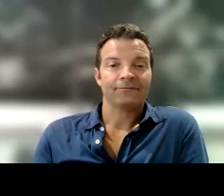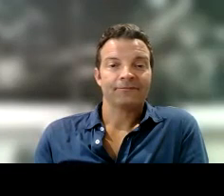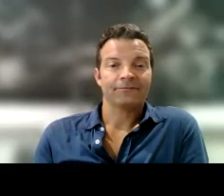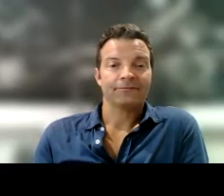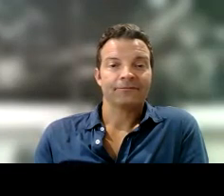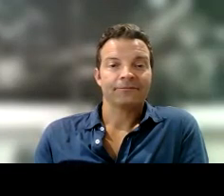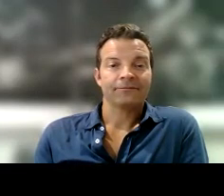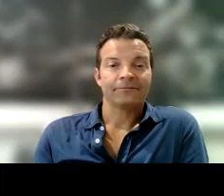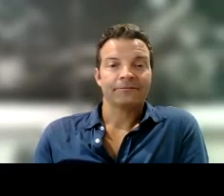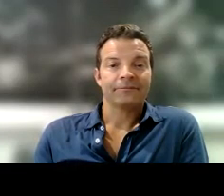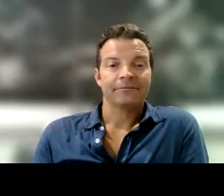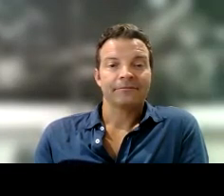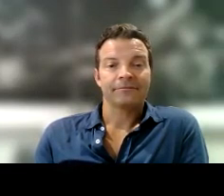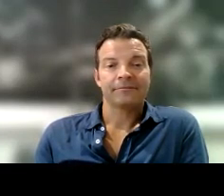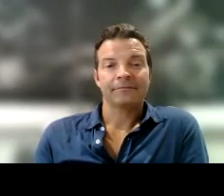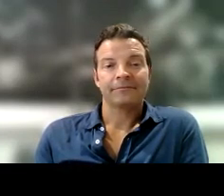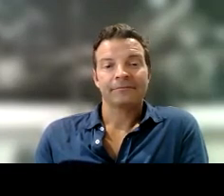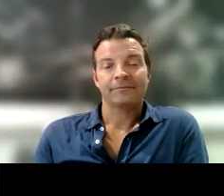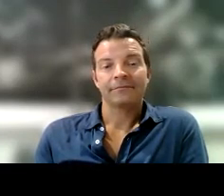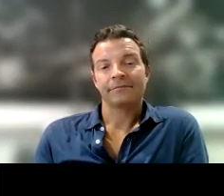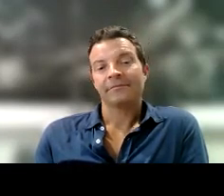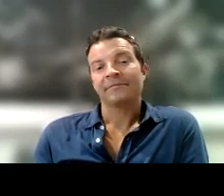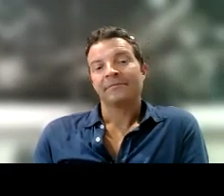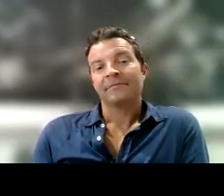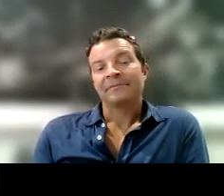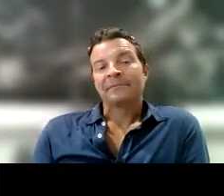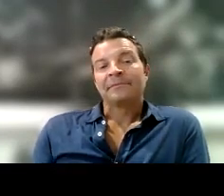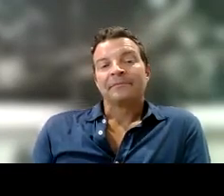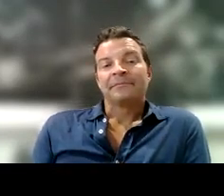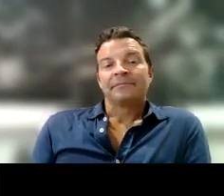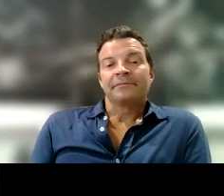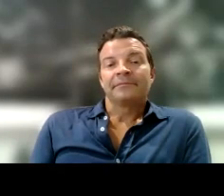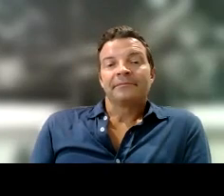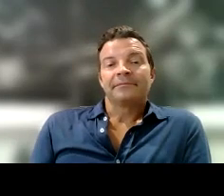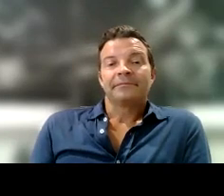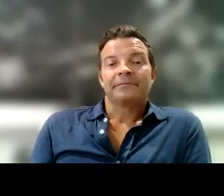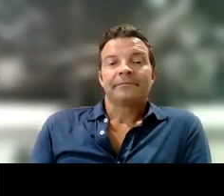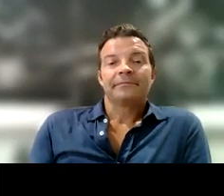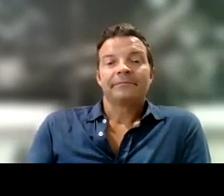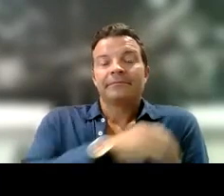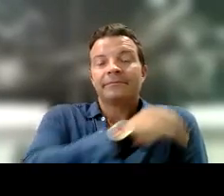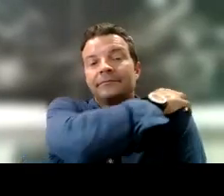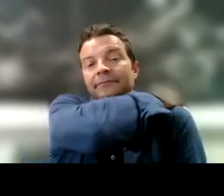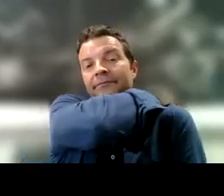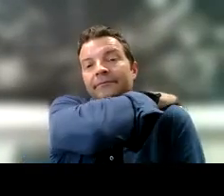Yeah, I'd rather die trying to fly than living to fall.